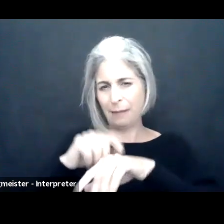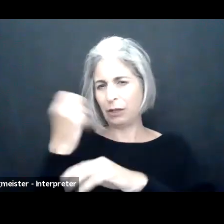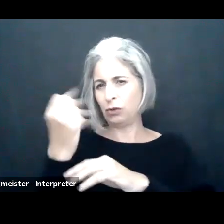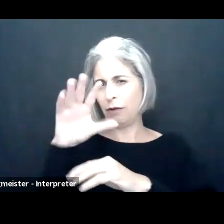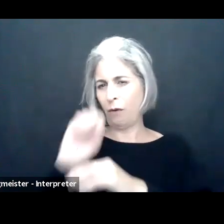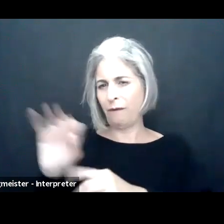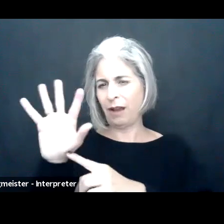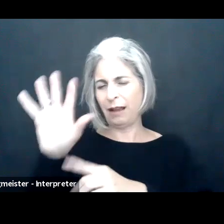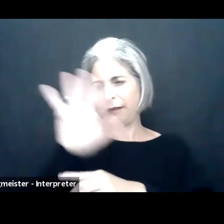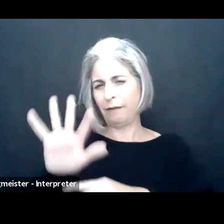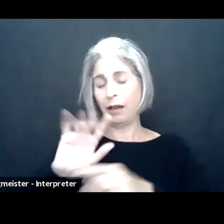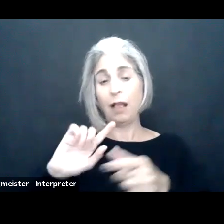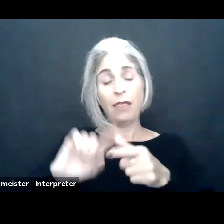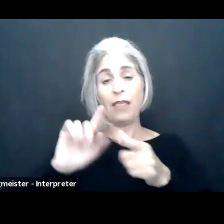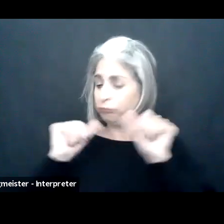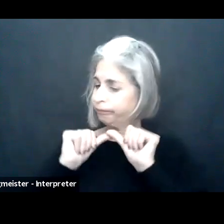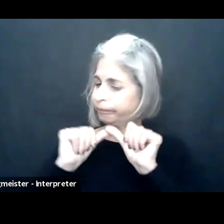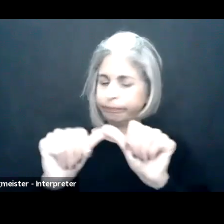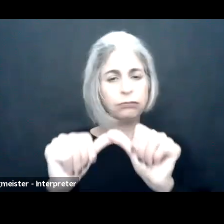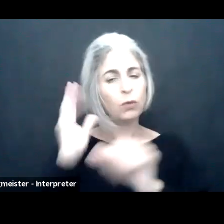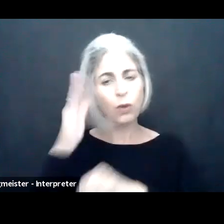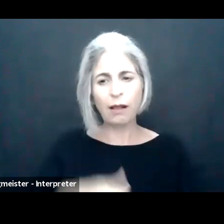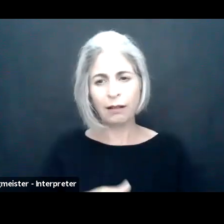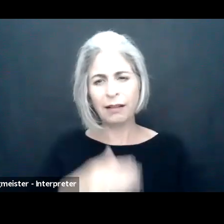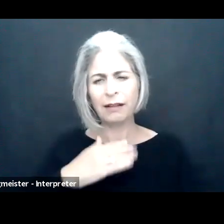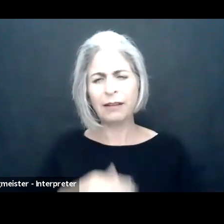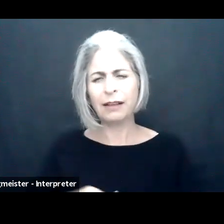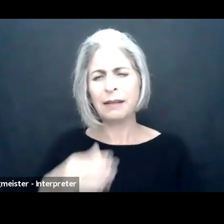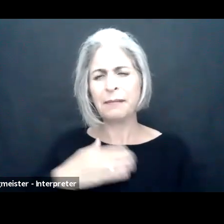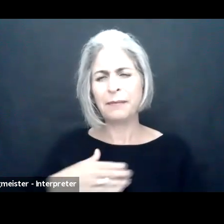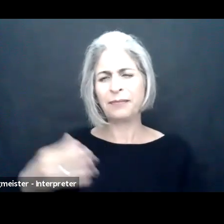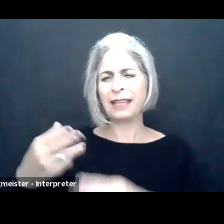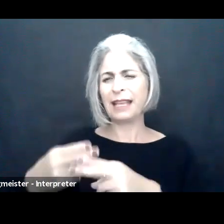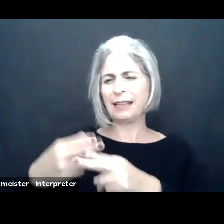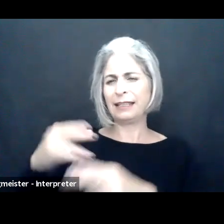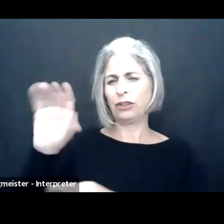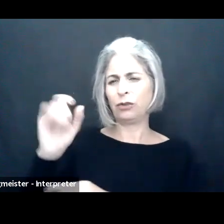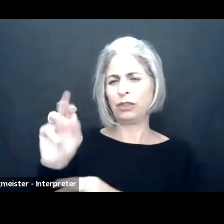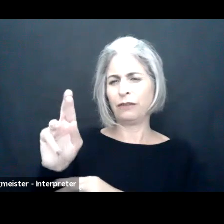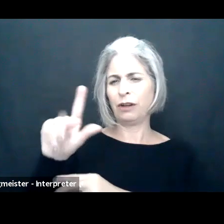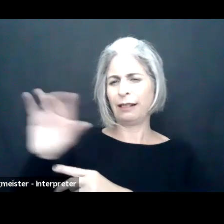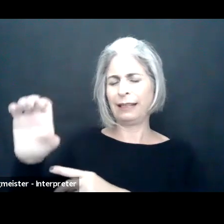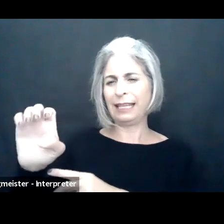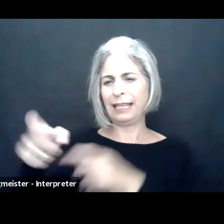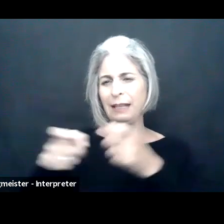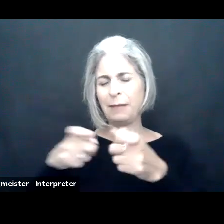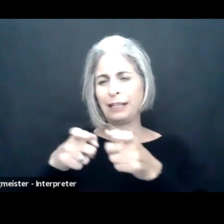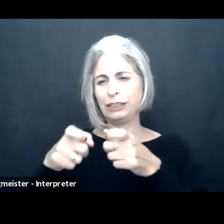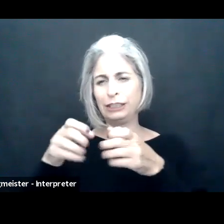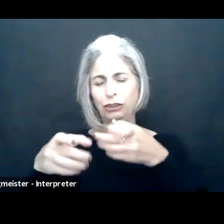areas, so there will be a break about 12 eastern time, U.S., 12:05. Other than that we'll go straight through.